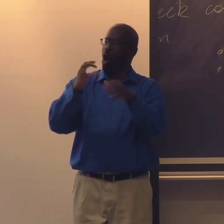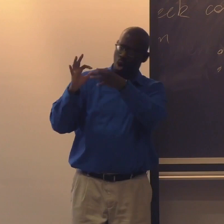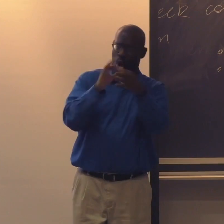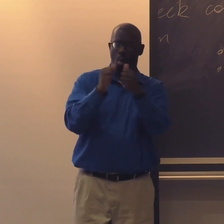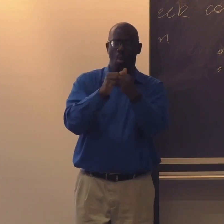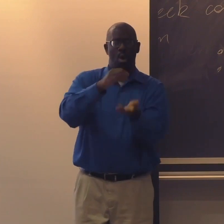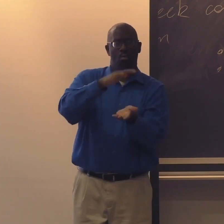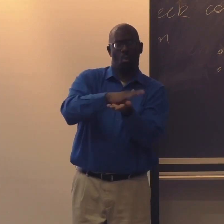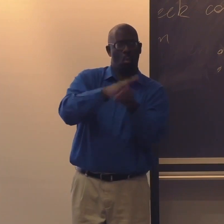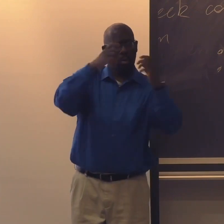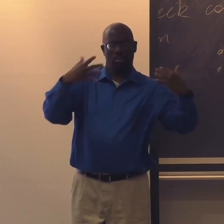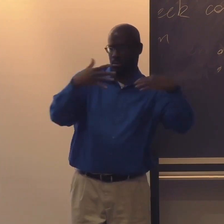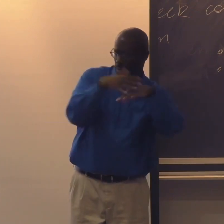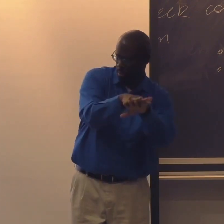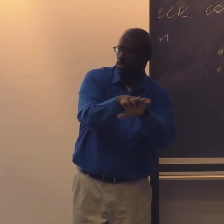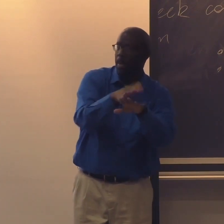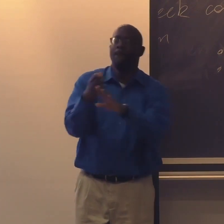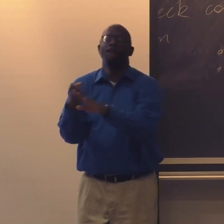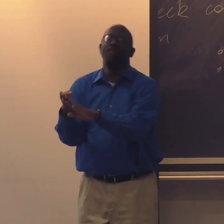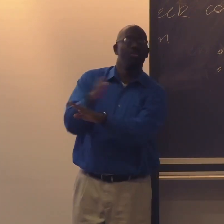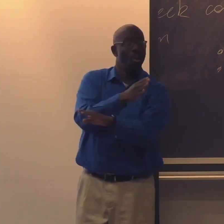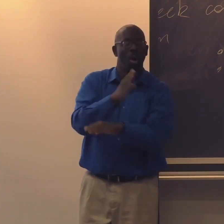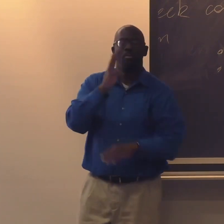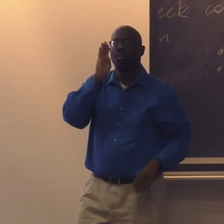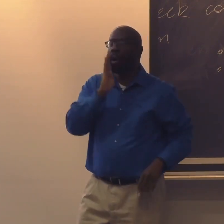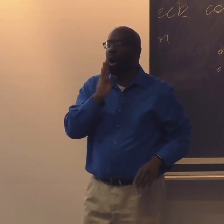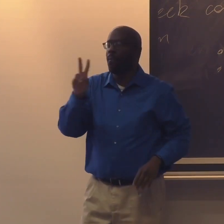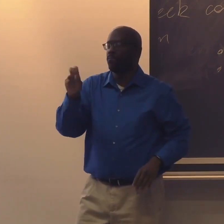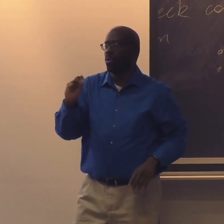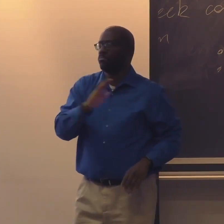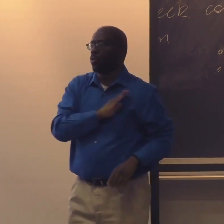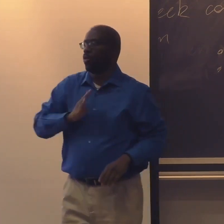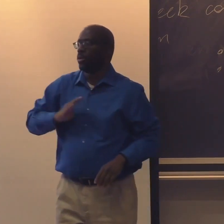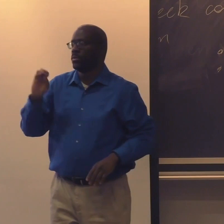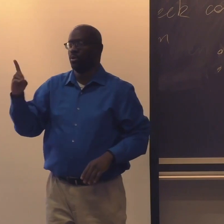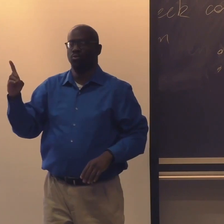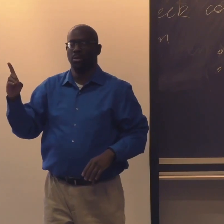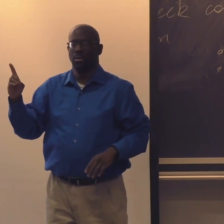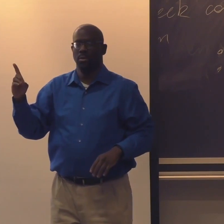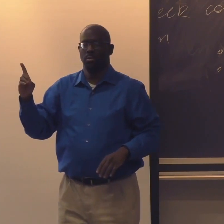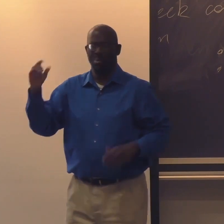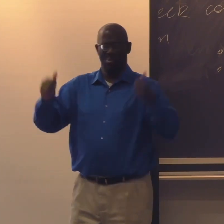that is the same case, the first case of segregation ending.